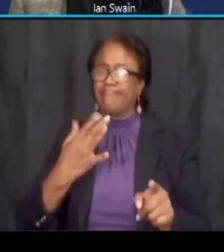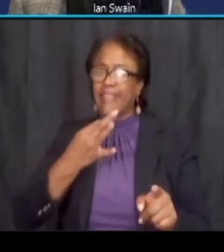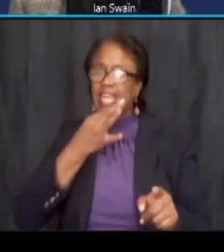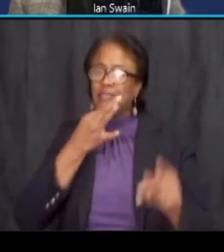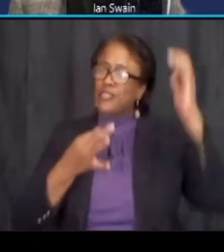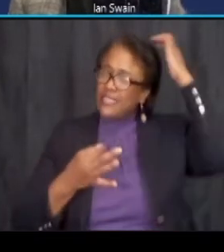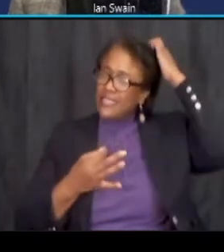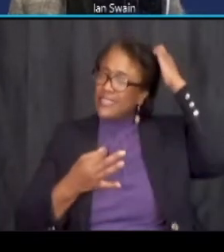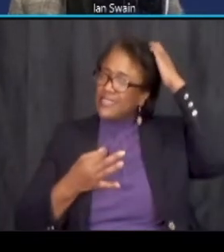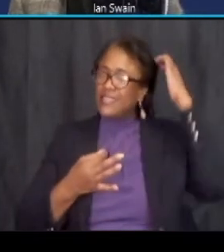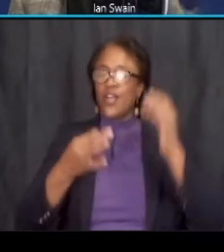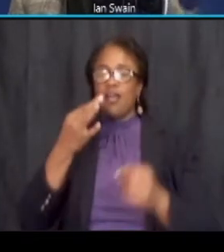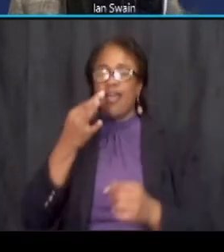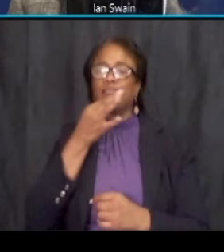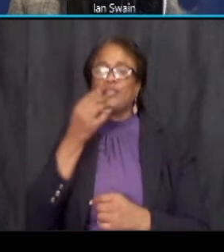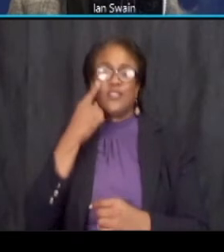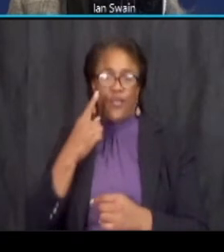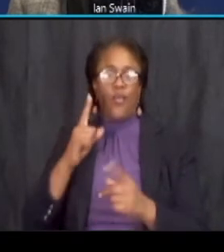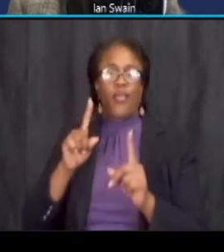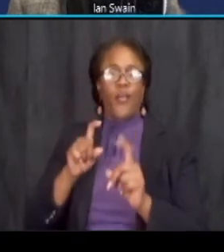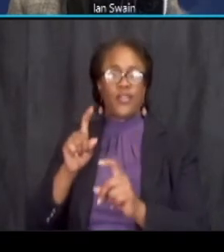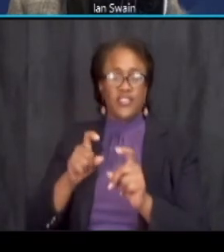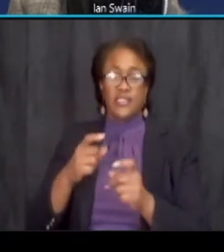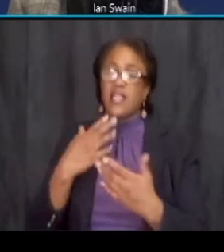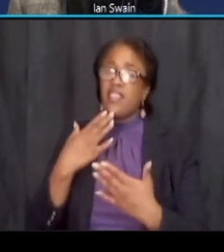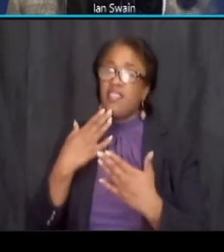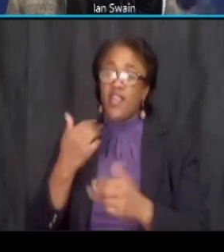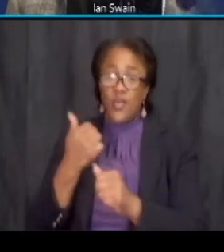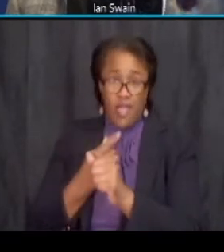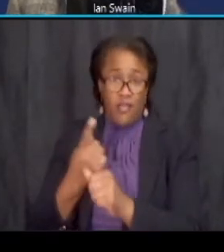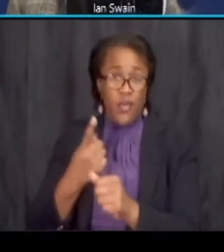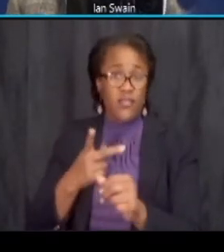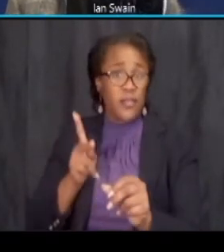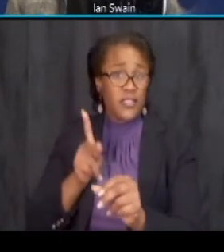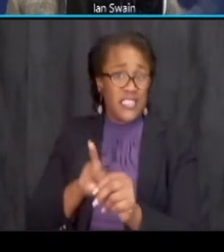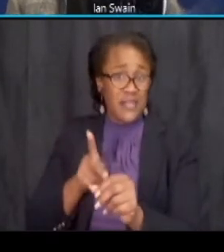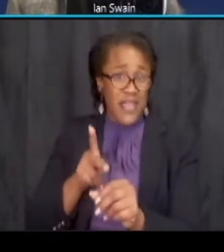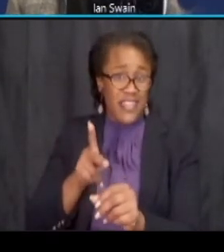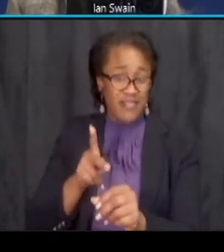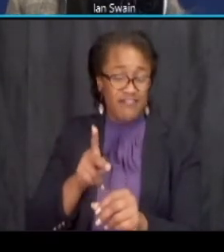for those questions again thank you for everyone for participating this evening the first question